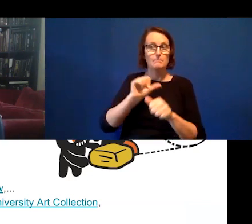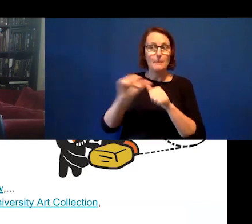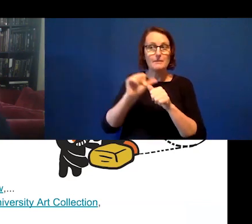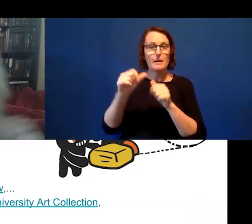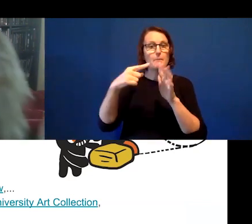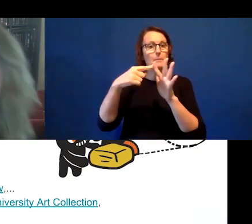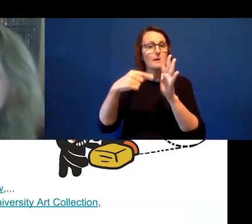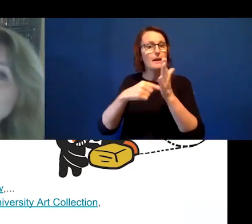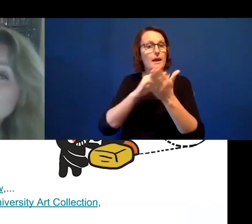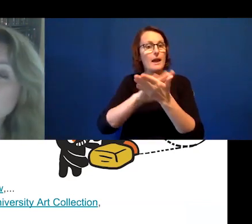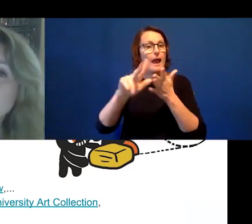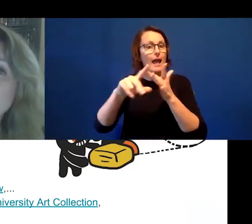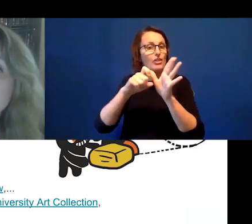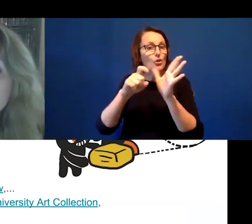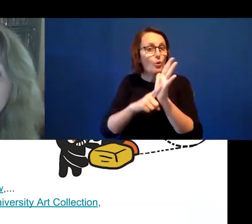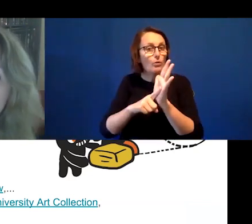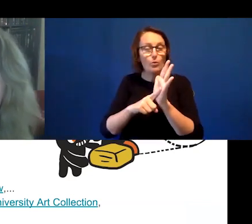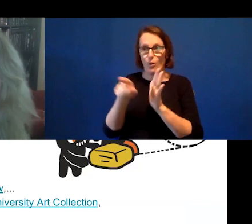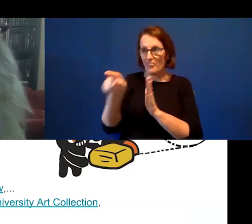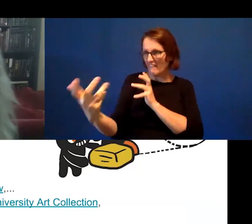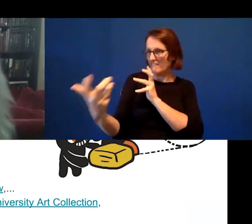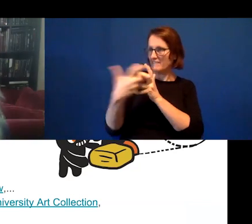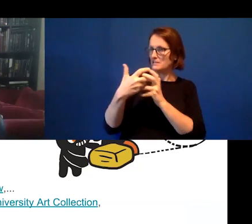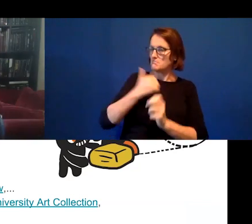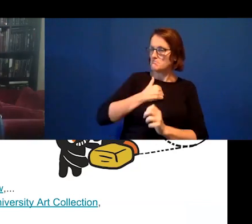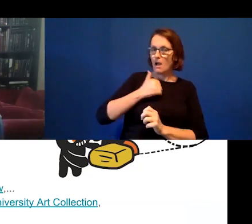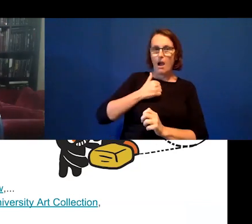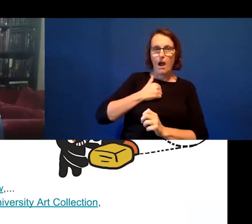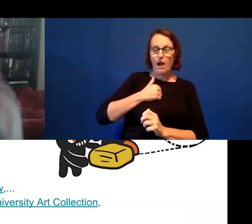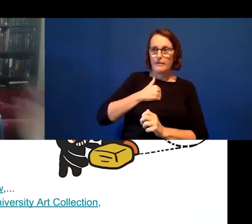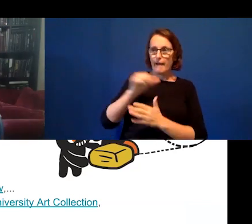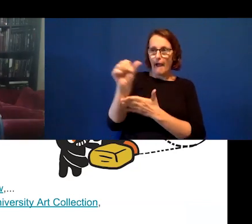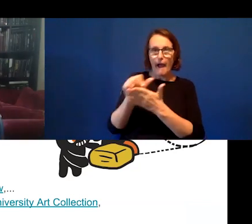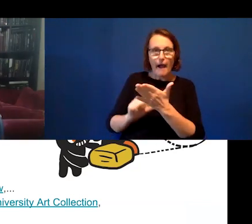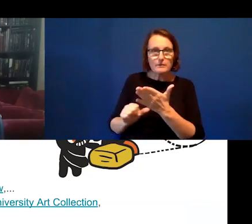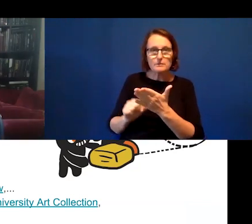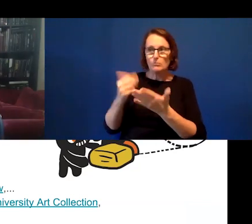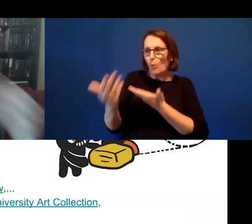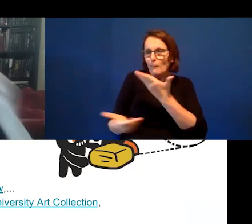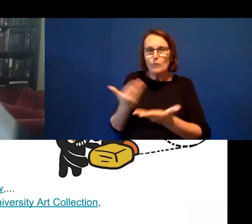are more suited to what you're trying to do with your artistic performance? Or for many other reasons?